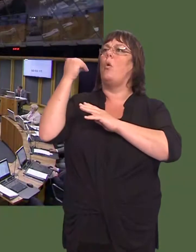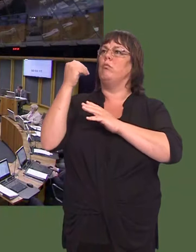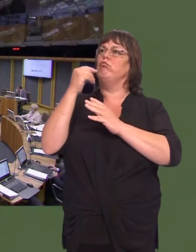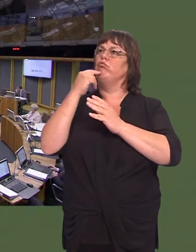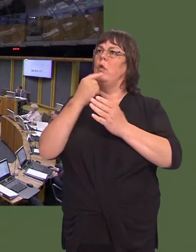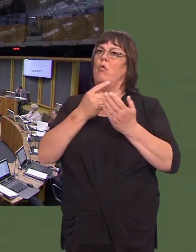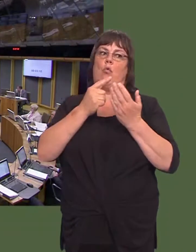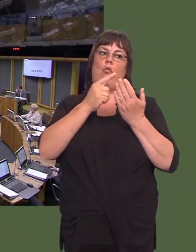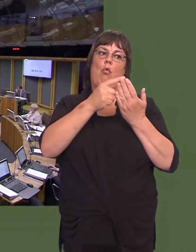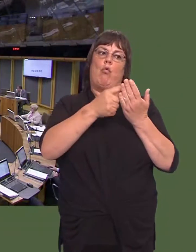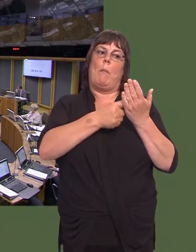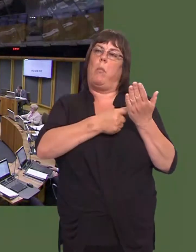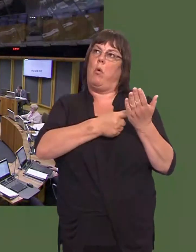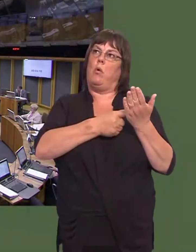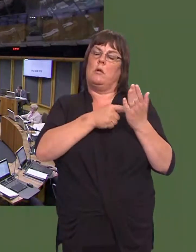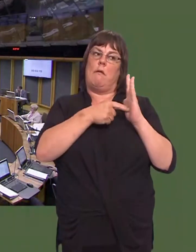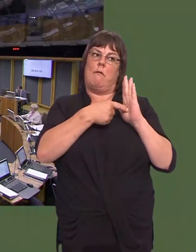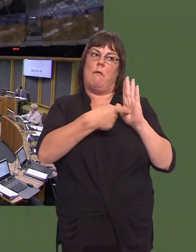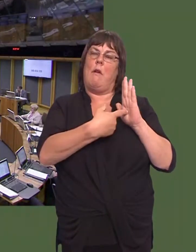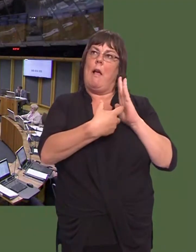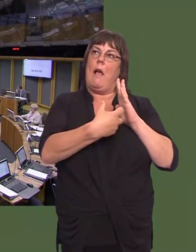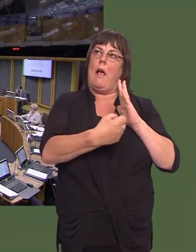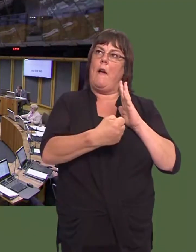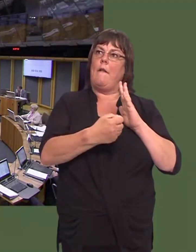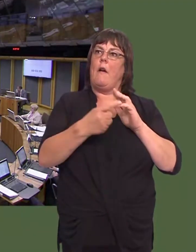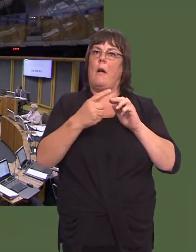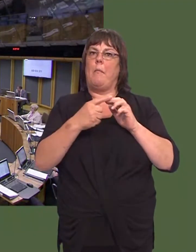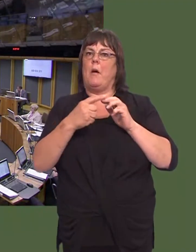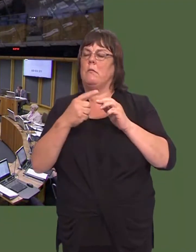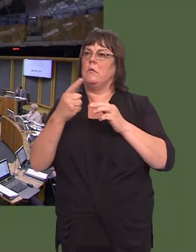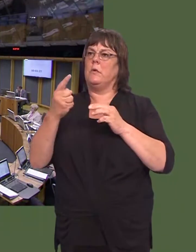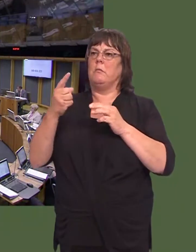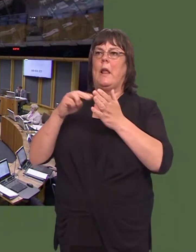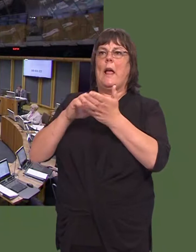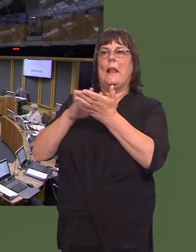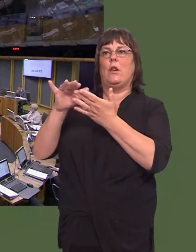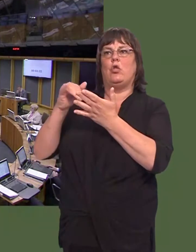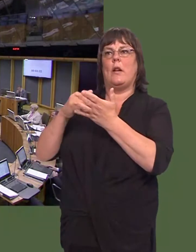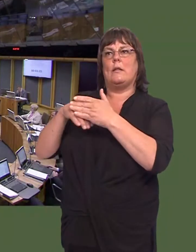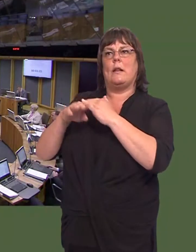report highlights the dire state of the NHS estates capability in England.